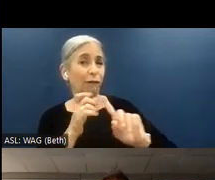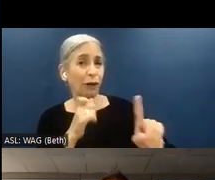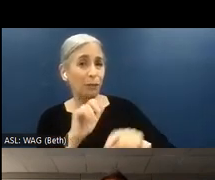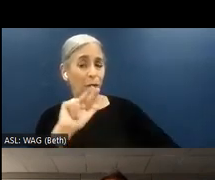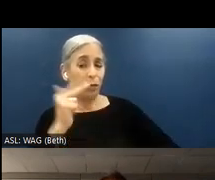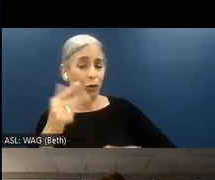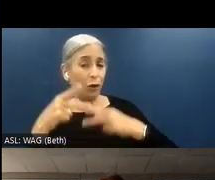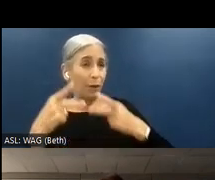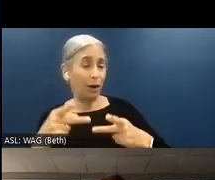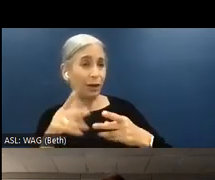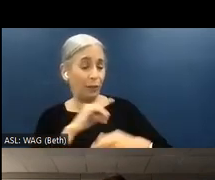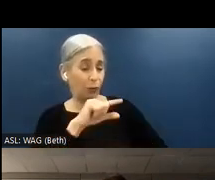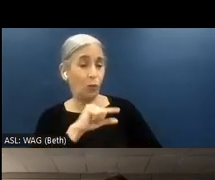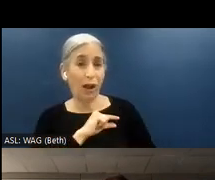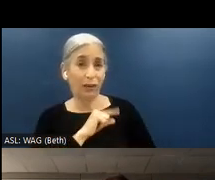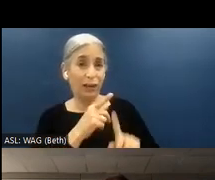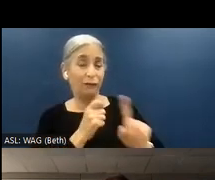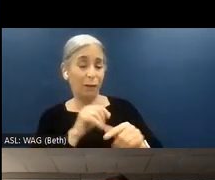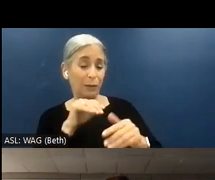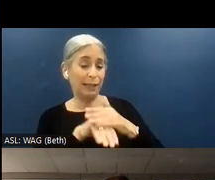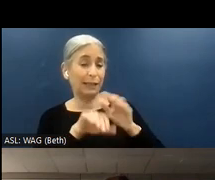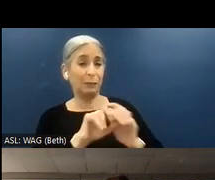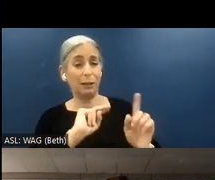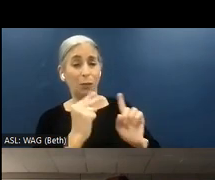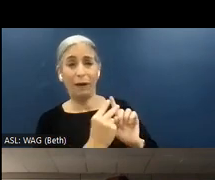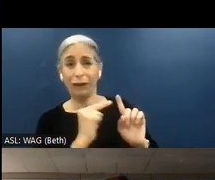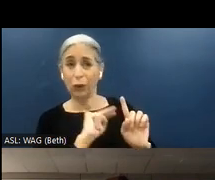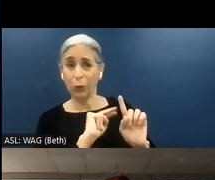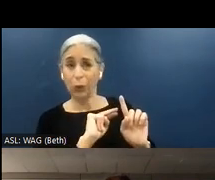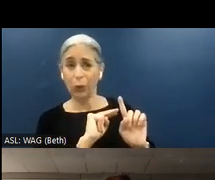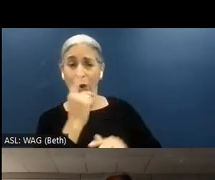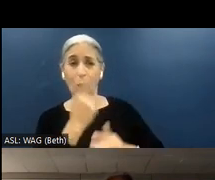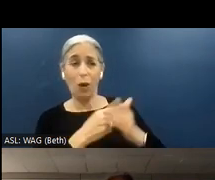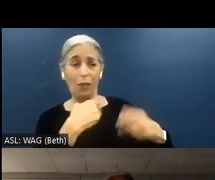the quality from an accessibility point of view of what they produce. Because ultimately,